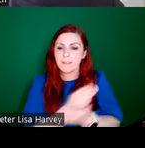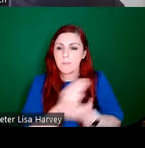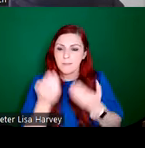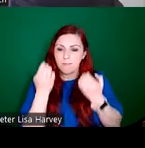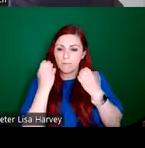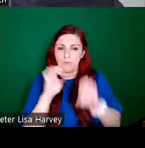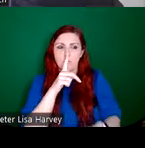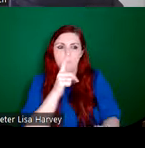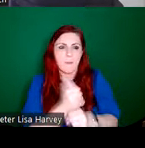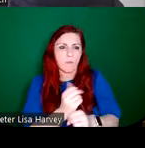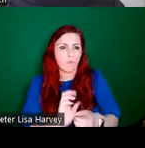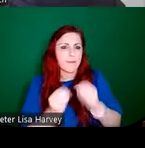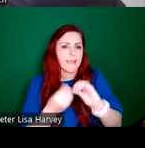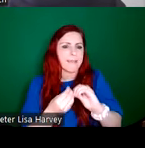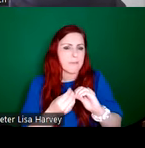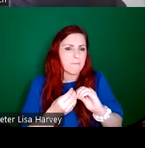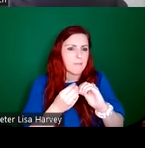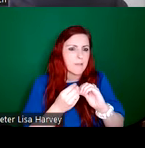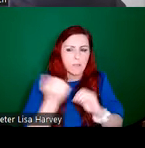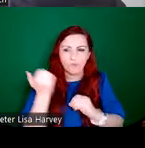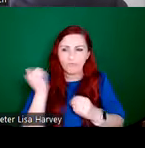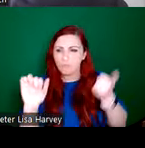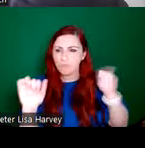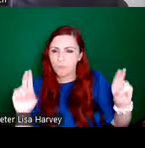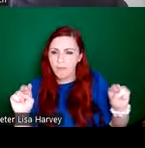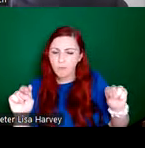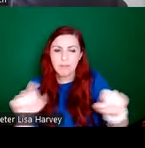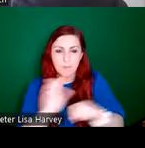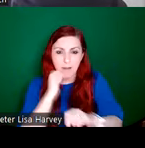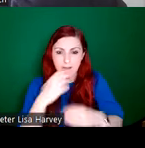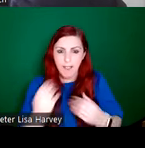rivalries, because there were some Irish Stained Glass Studios that were